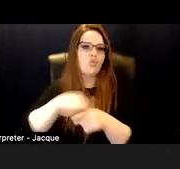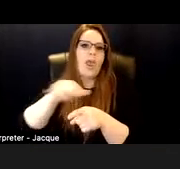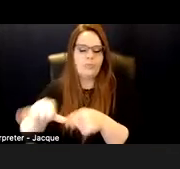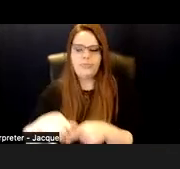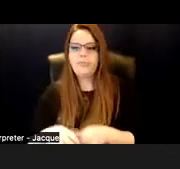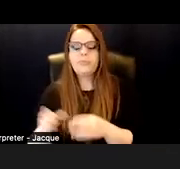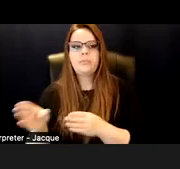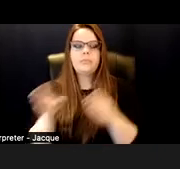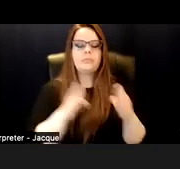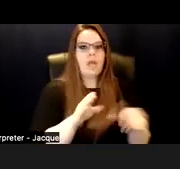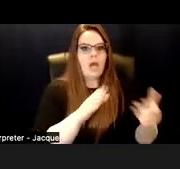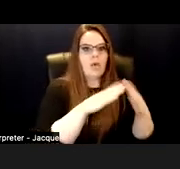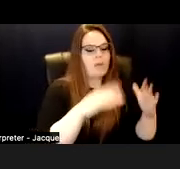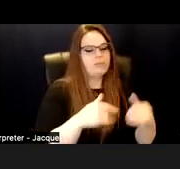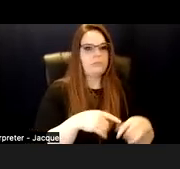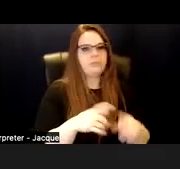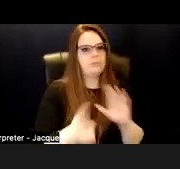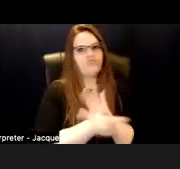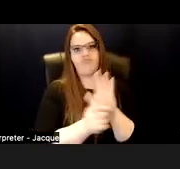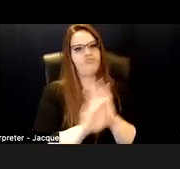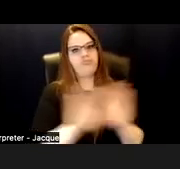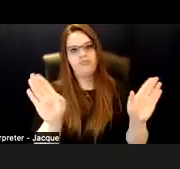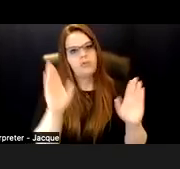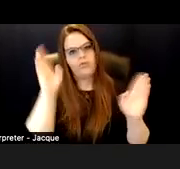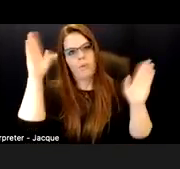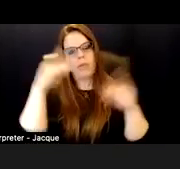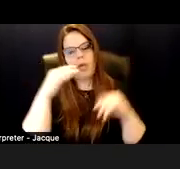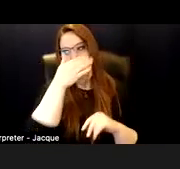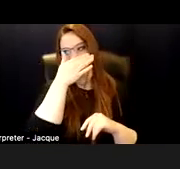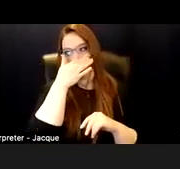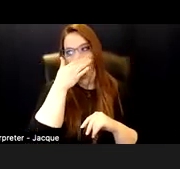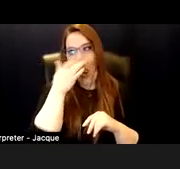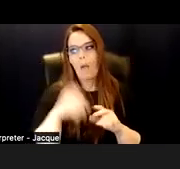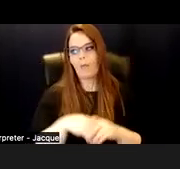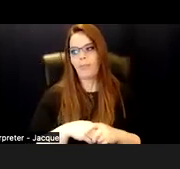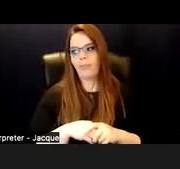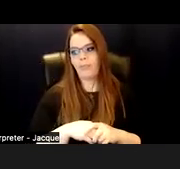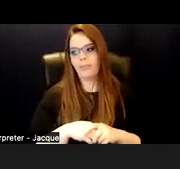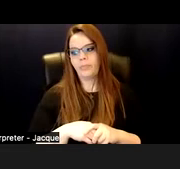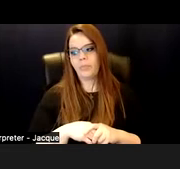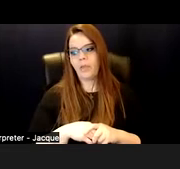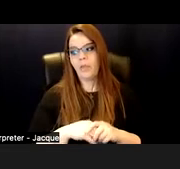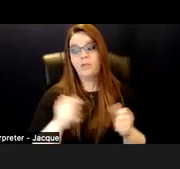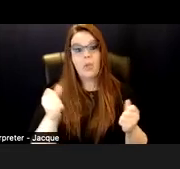you were not allowed to do that or you're getting a lot of trouble. So there were lots of different things where I would get in a lot of trouble.